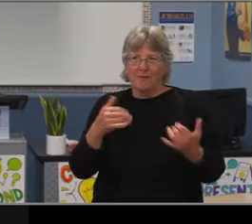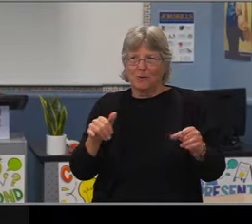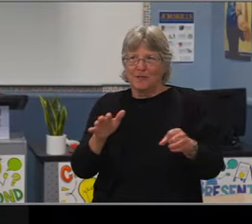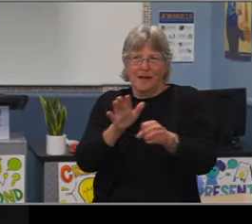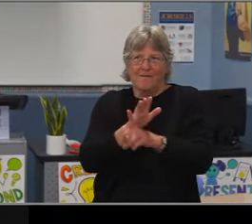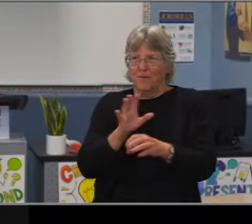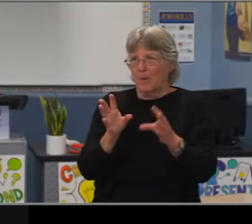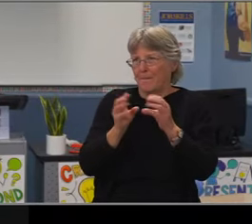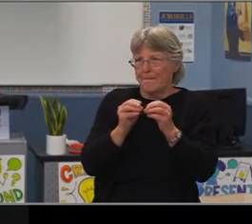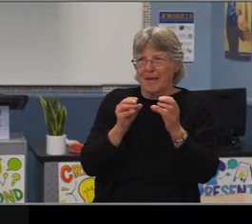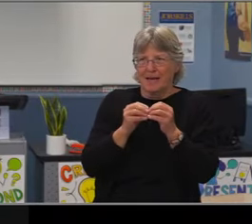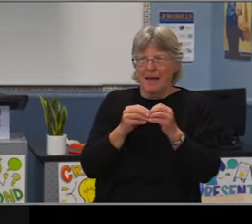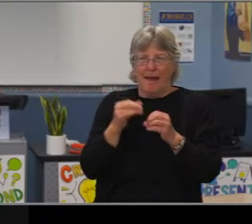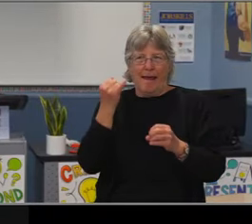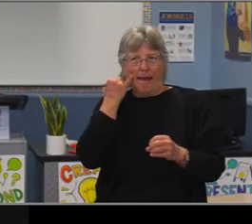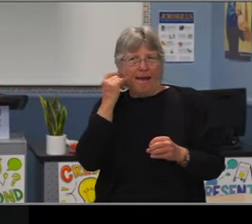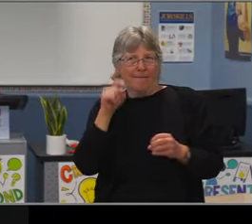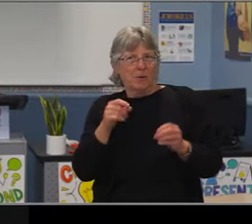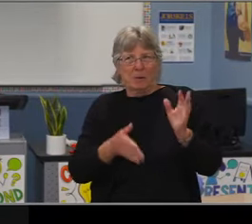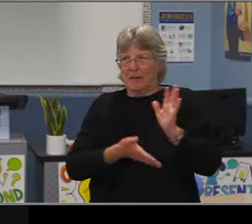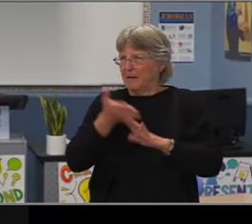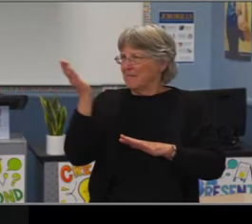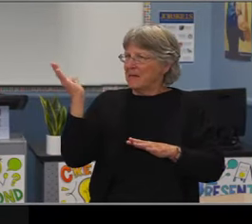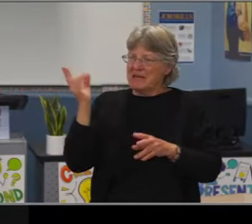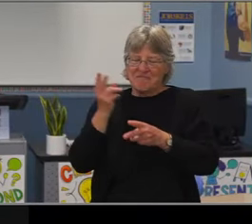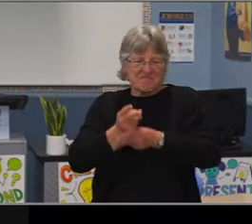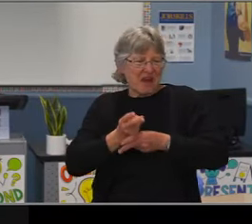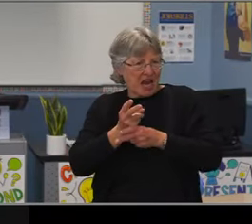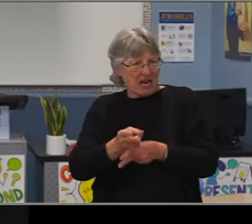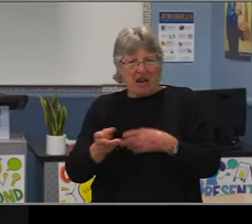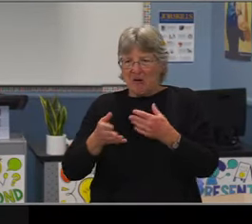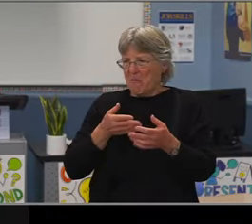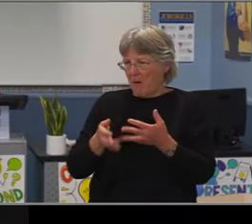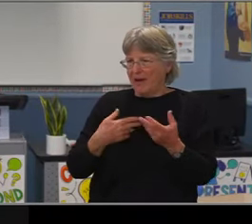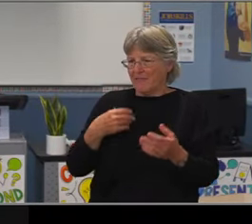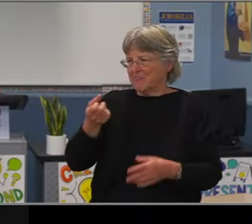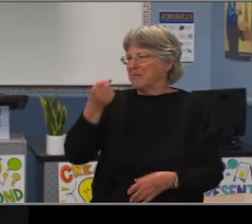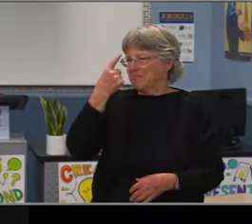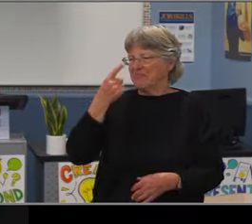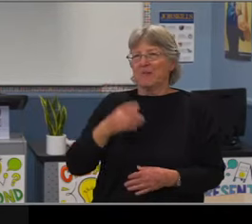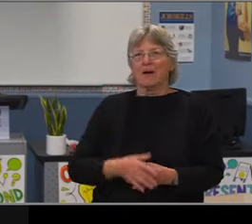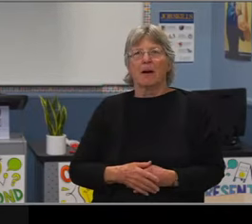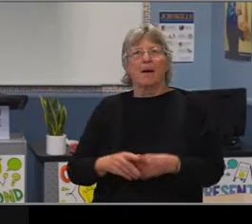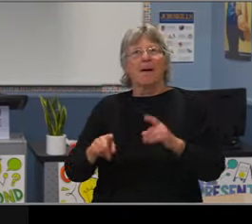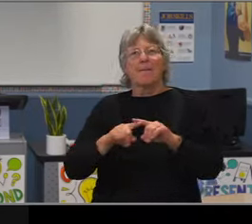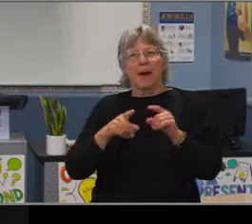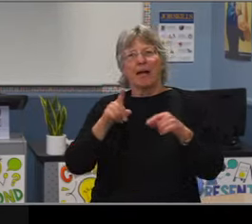which means not only did they have these great growth, but they close the gap between